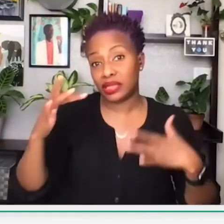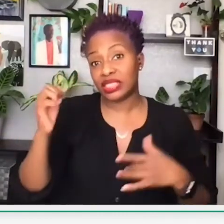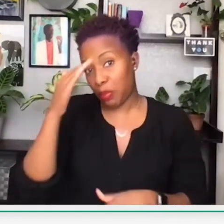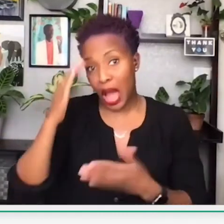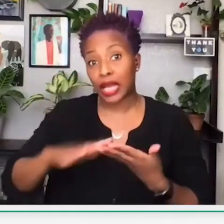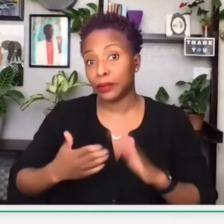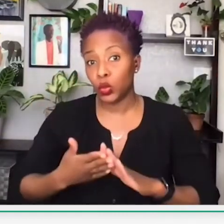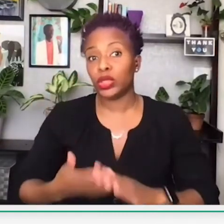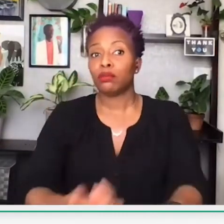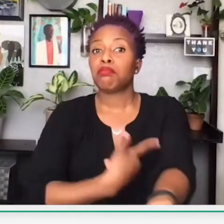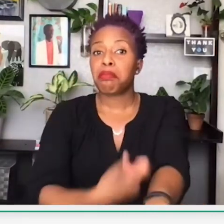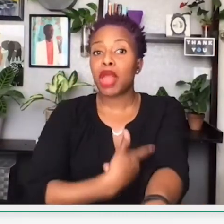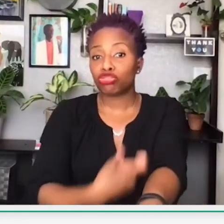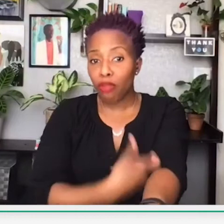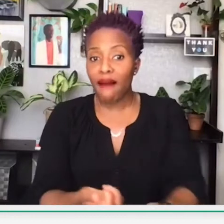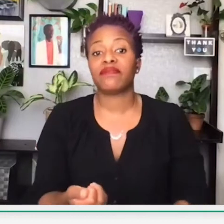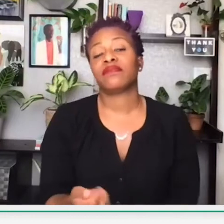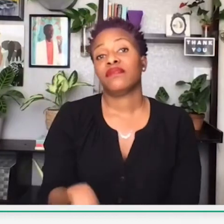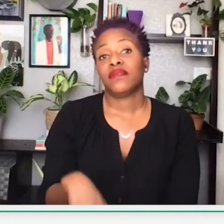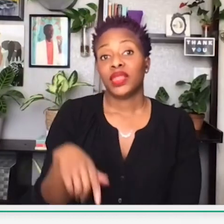which is one of the most common illnesses